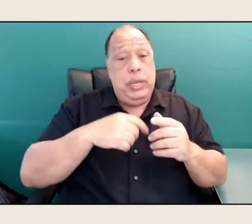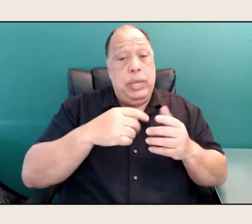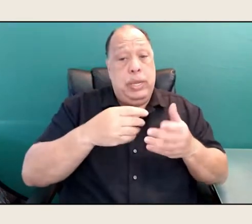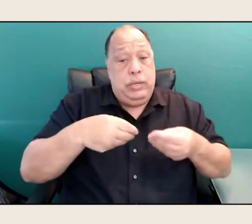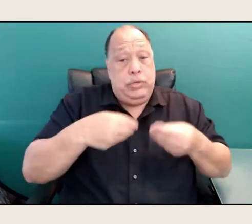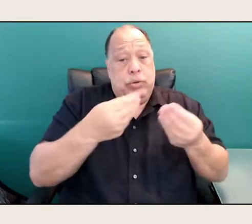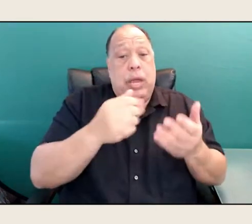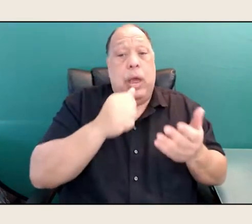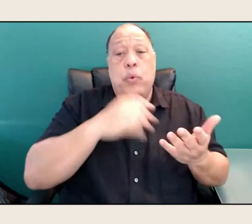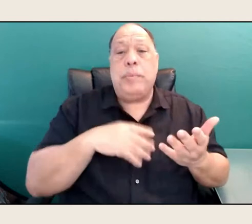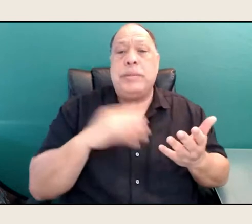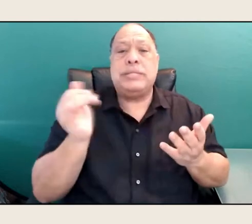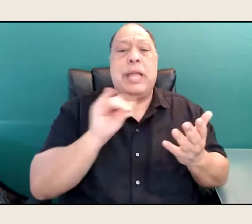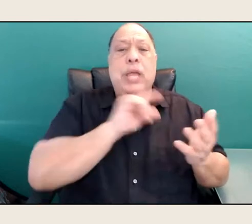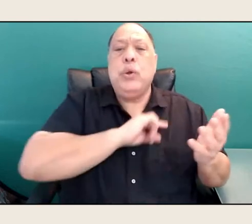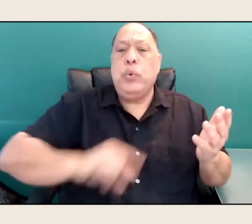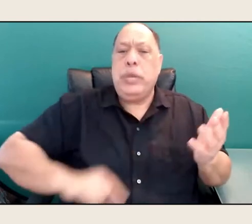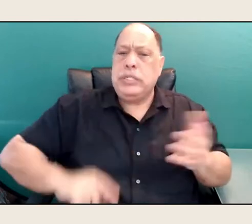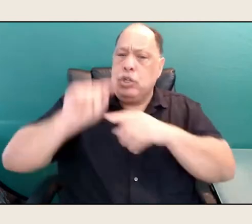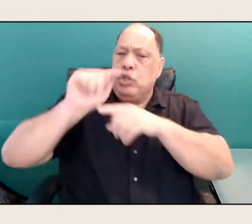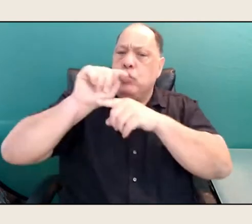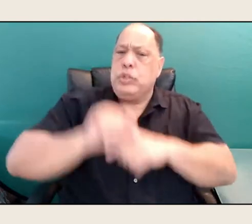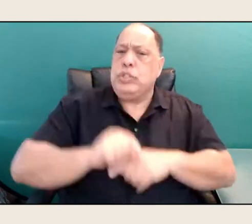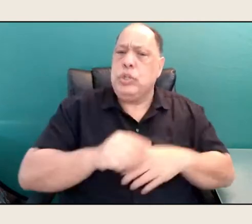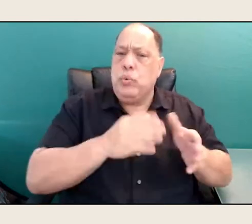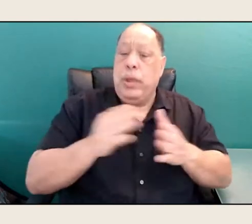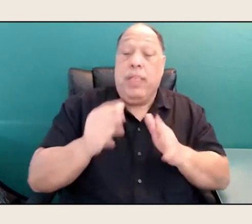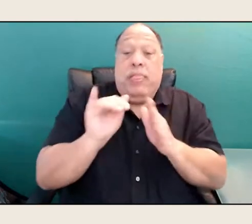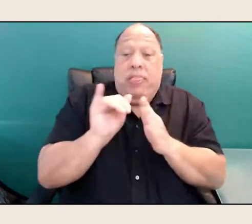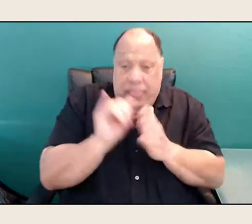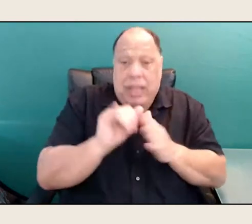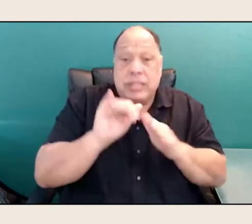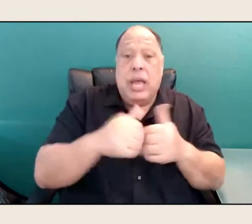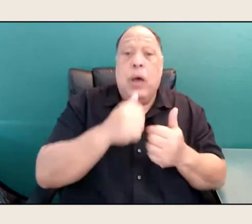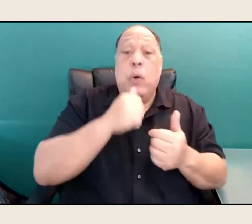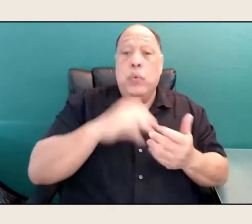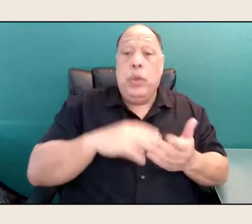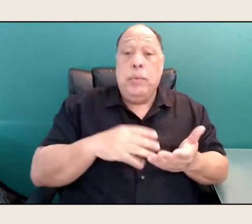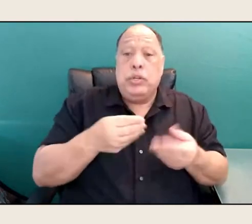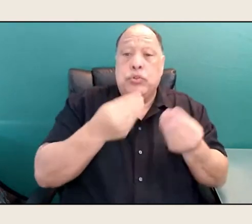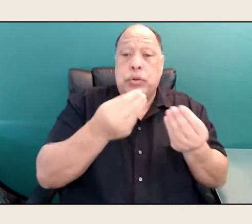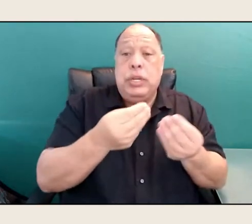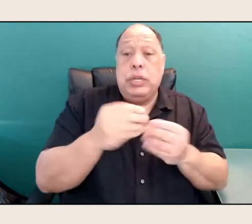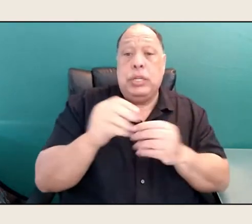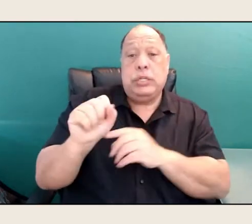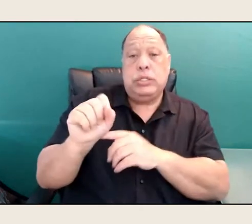That's how women are treated. The stove is a power place.